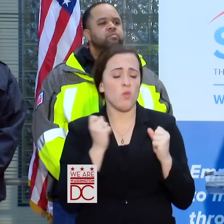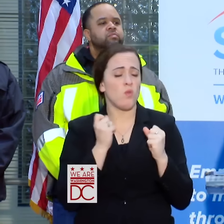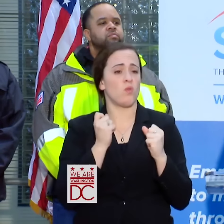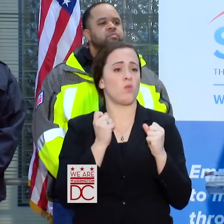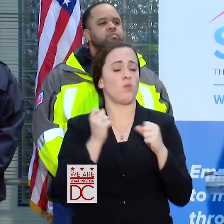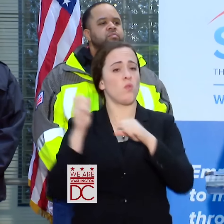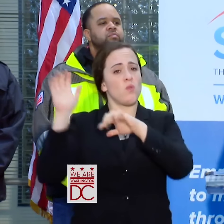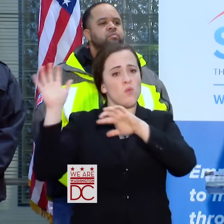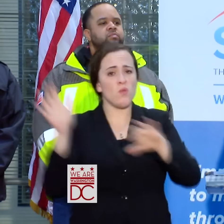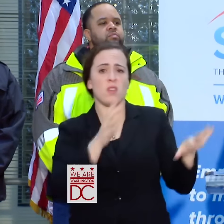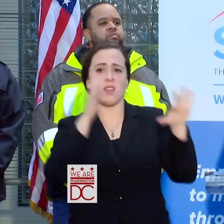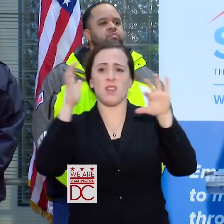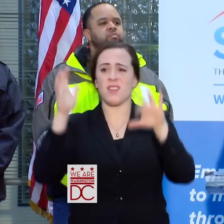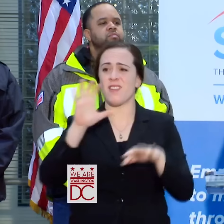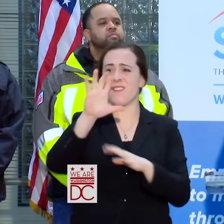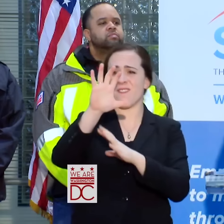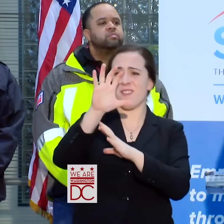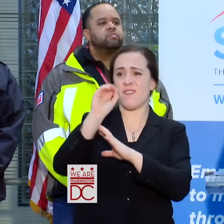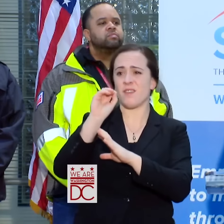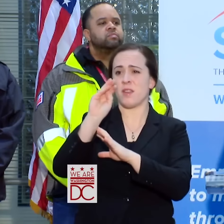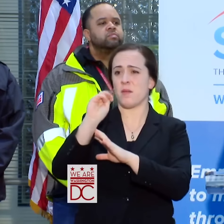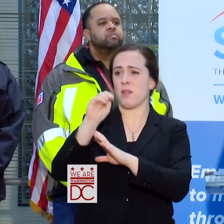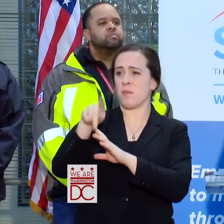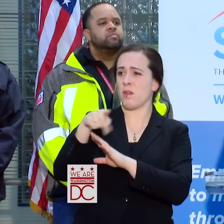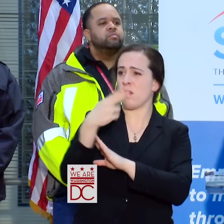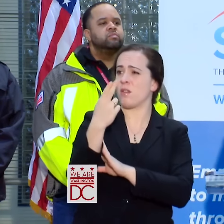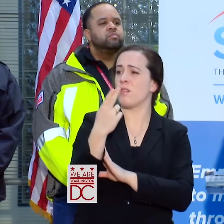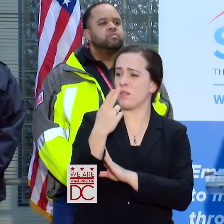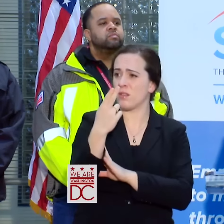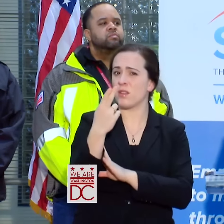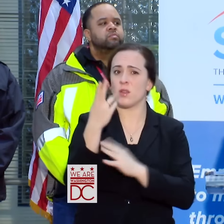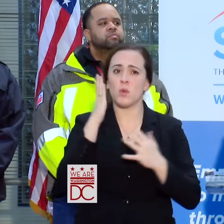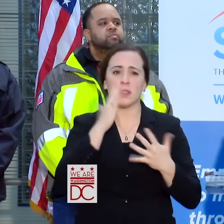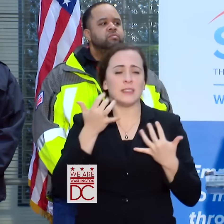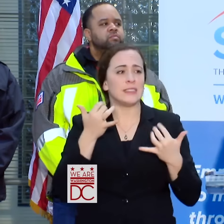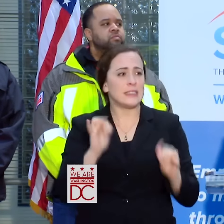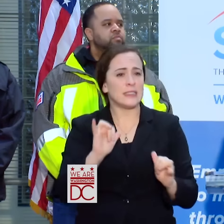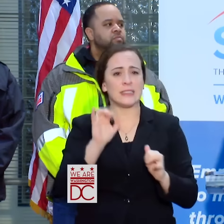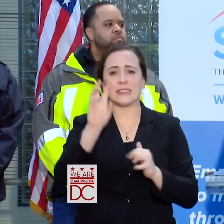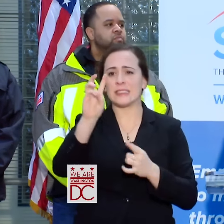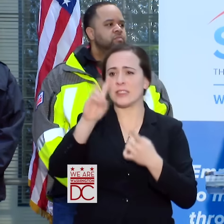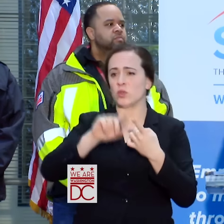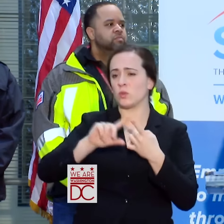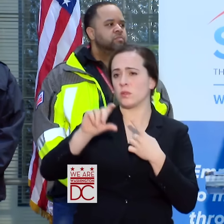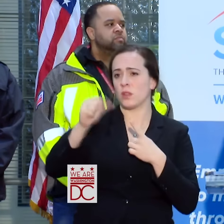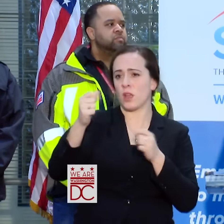WE HAVE GOT 50 MILES PER HOUR GUSTS AND WE ARE STILL GOING TO GET AT LEAST ANOTHER 6 TO 10 INCHES OF SNOW FROM THIS